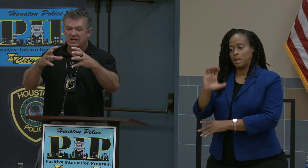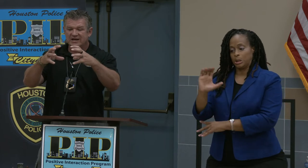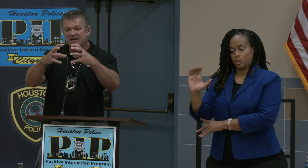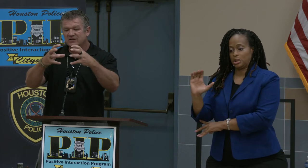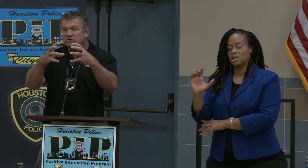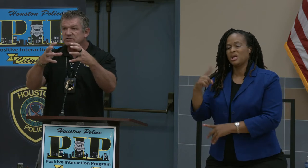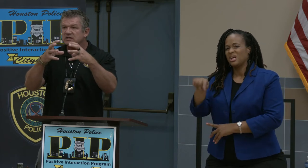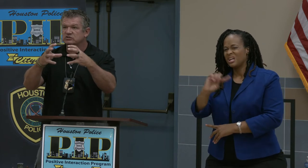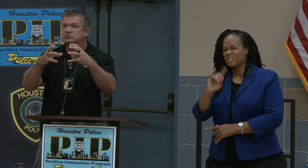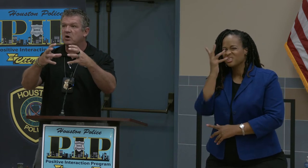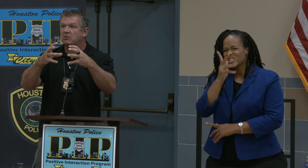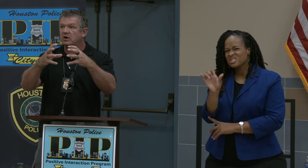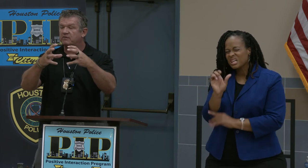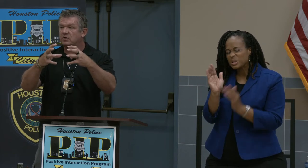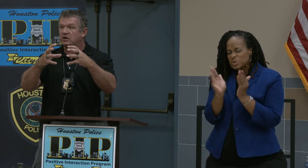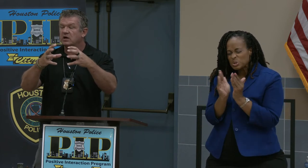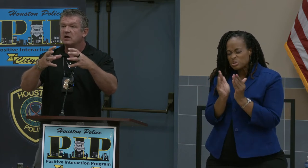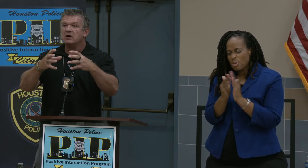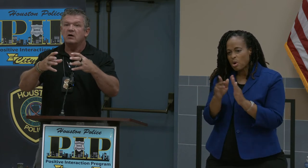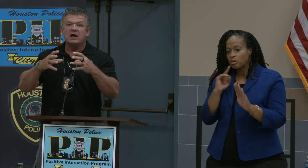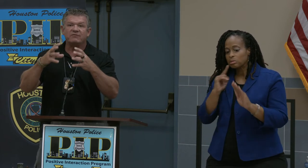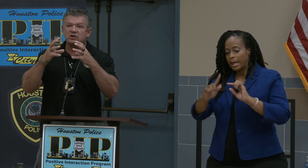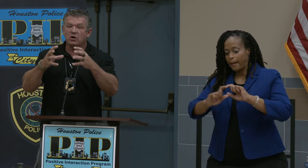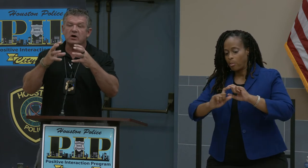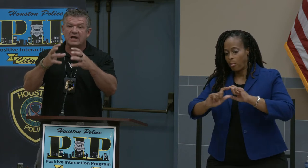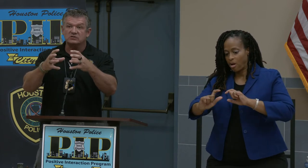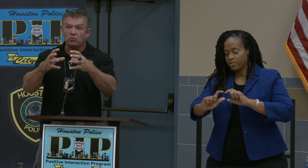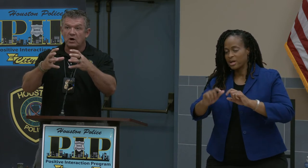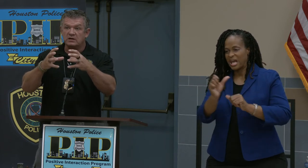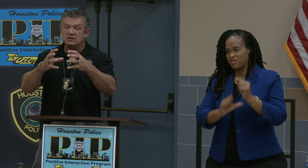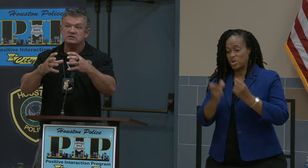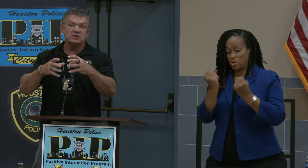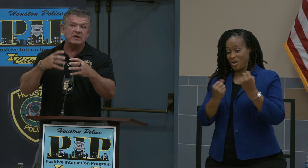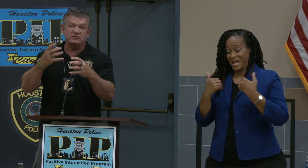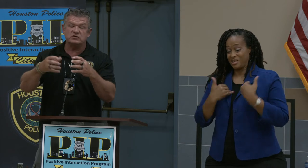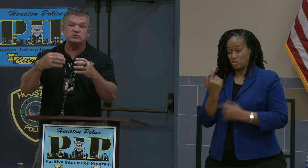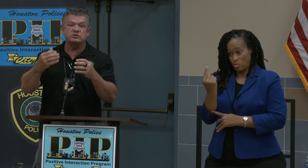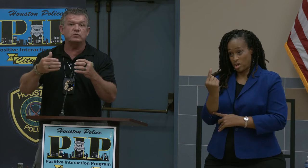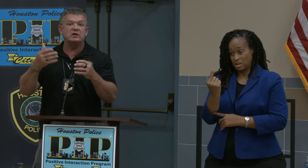And it looks like a small muffler. Every car has one, some have two, three